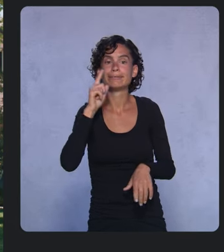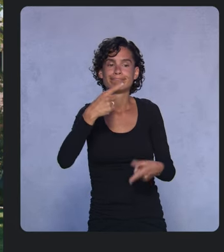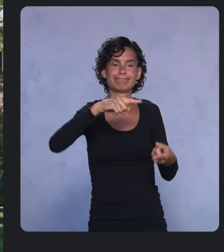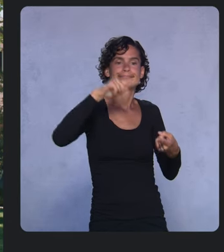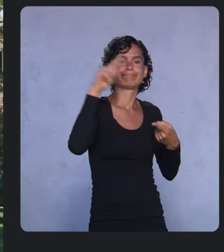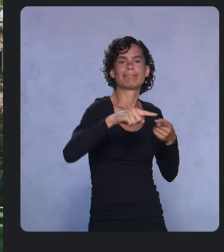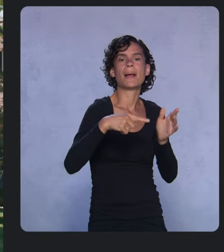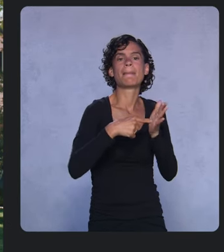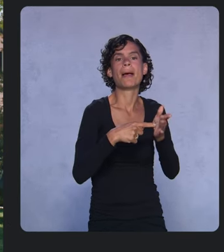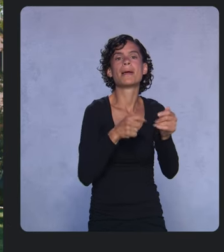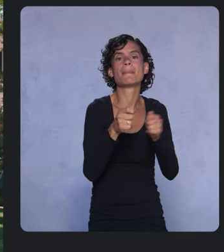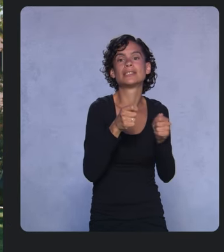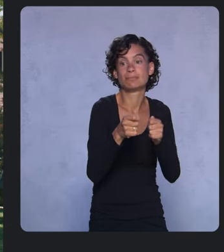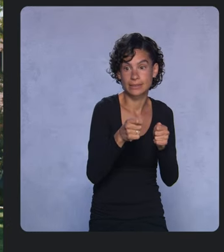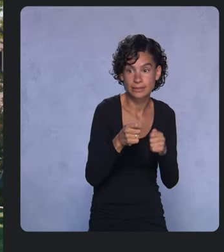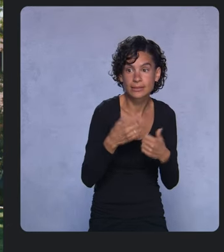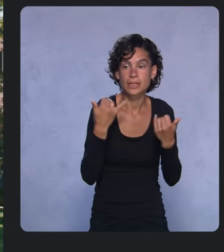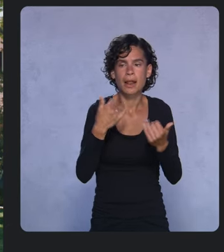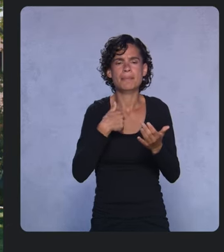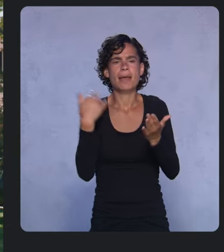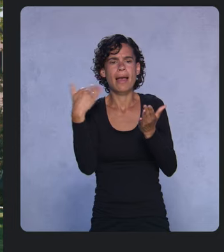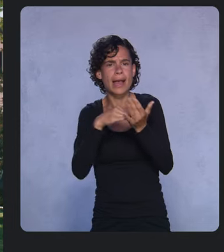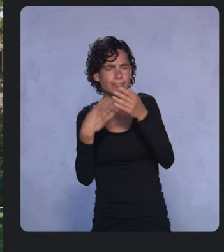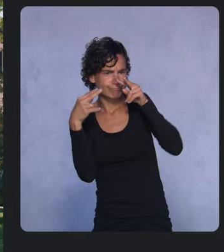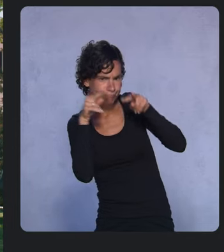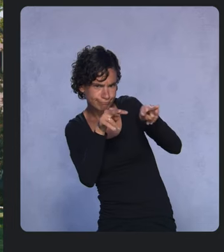Let’s revisit our comment spam example using data from BigQuery.